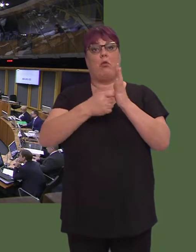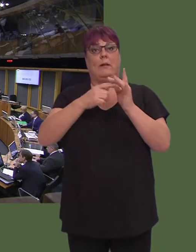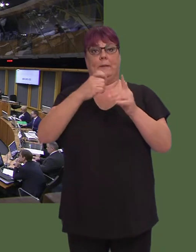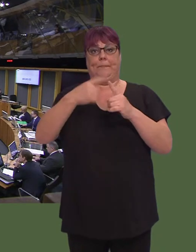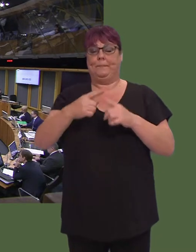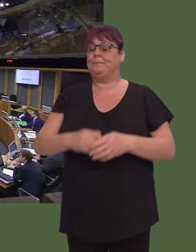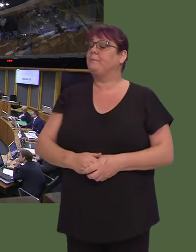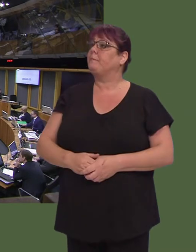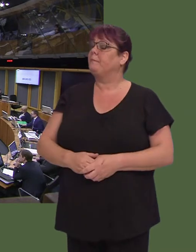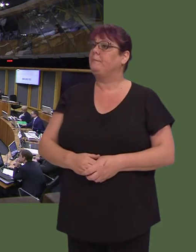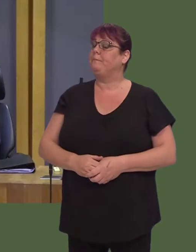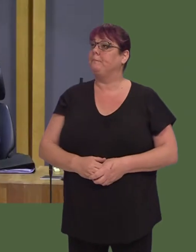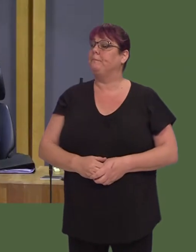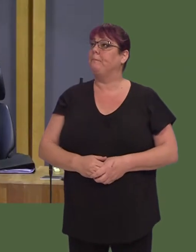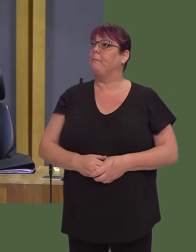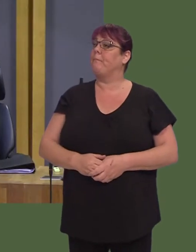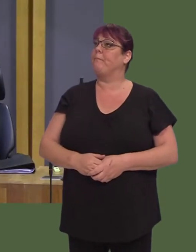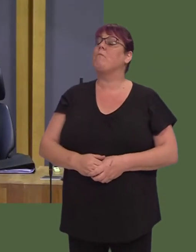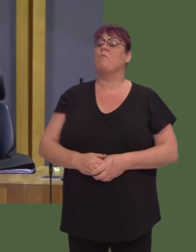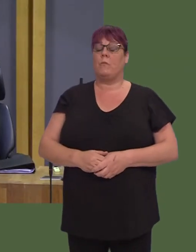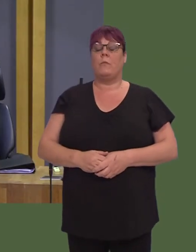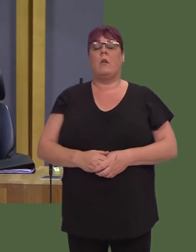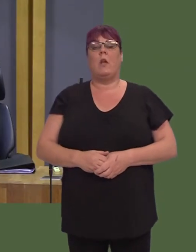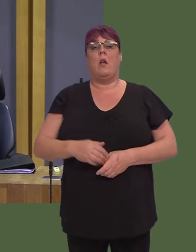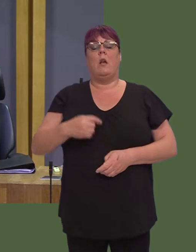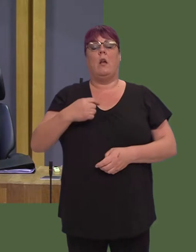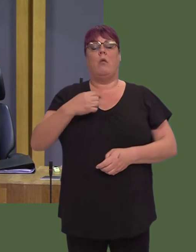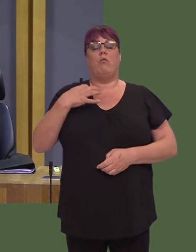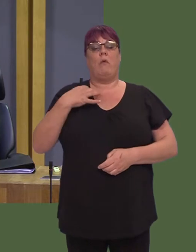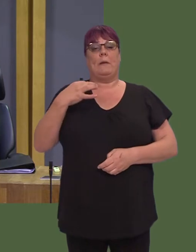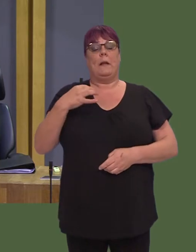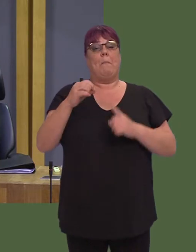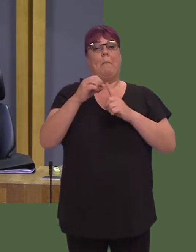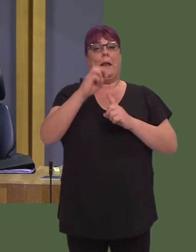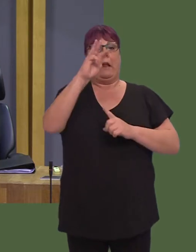Yn gyntaf oll, ar ran Plaid Cymru, hoffwn i estyn cydymdeimlad dwys i deuluoedd a chyfeillion